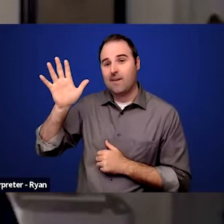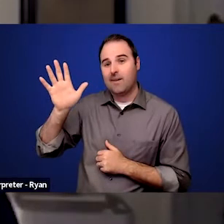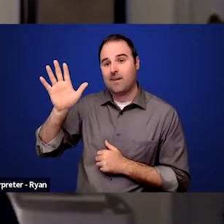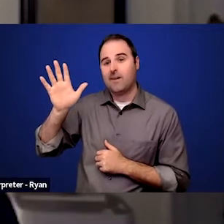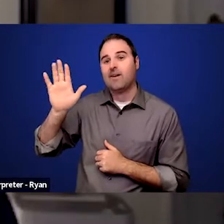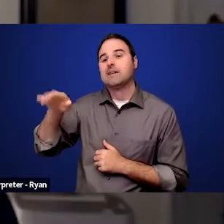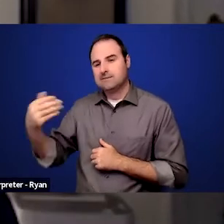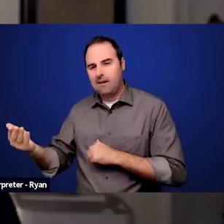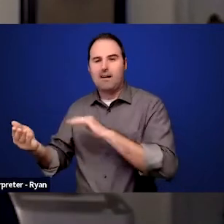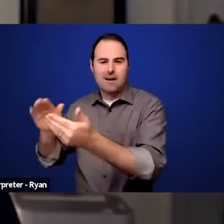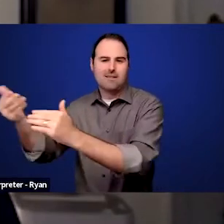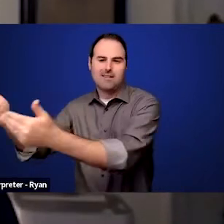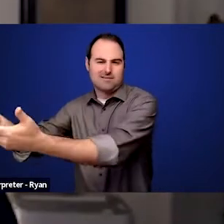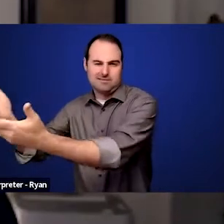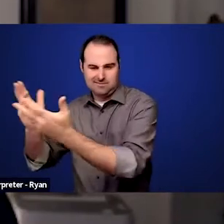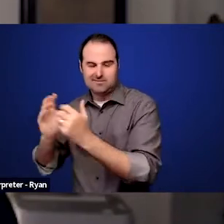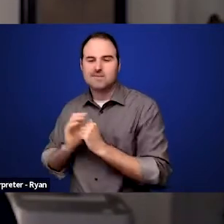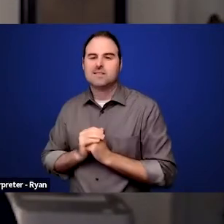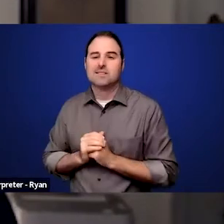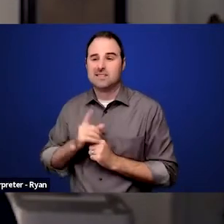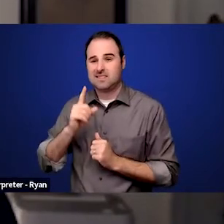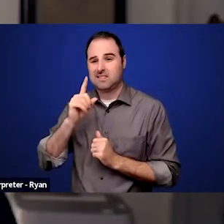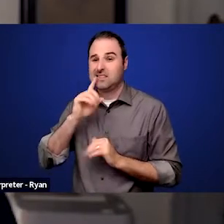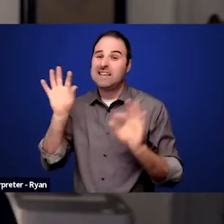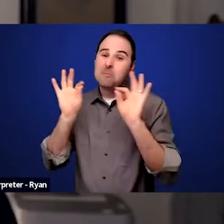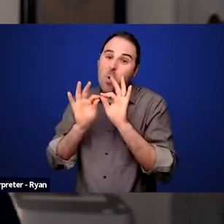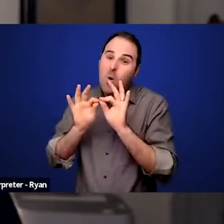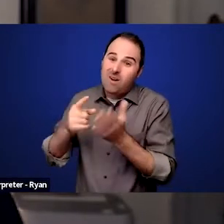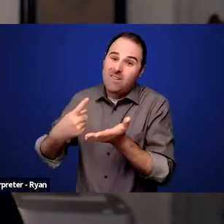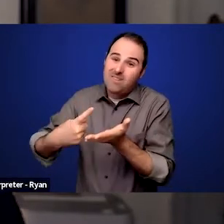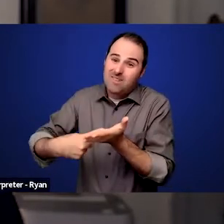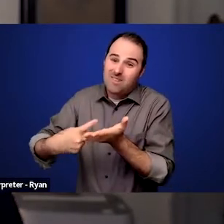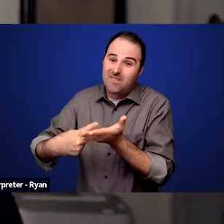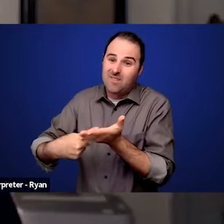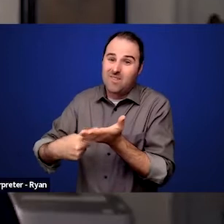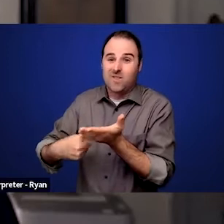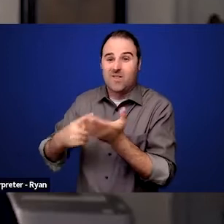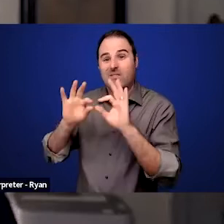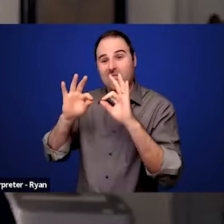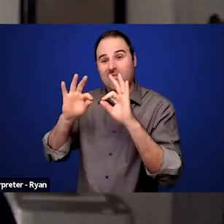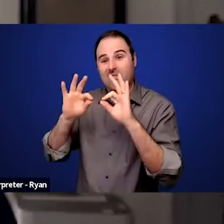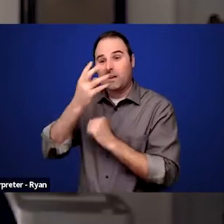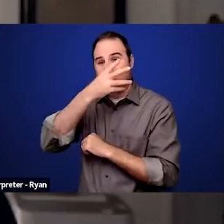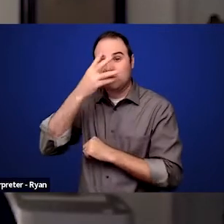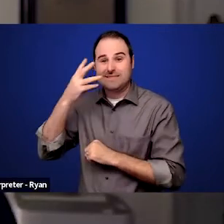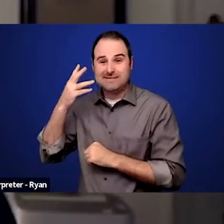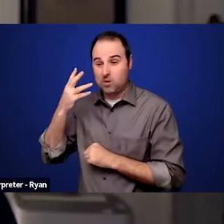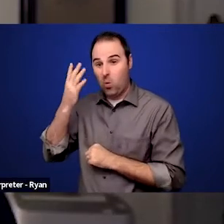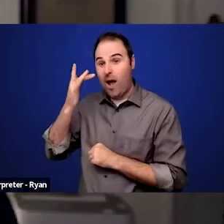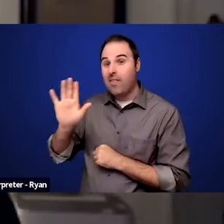and I think it's very important to talk about family as immigrants because their first language was not English,